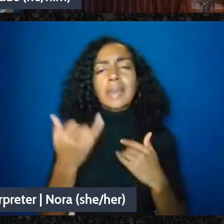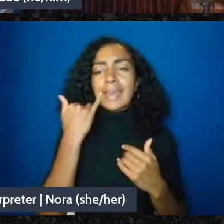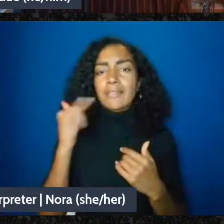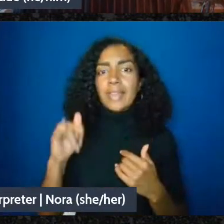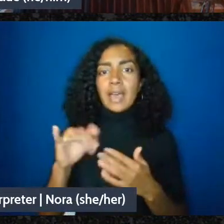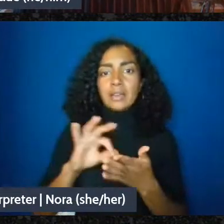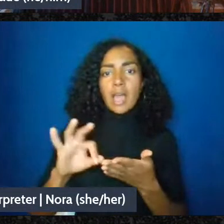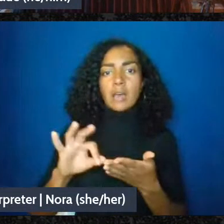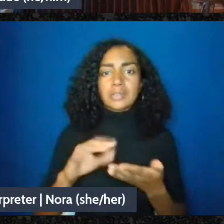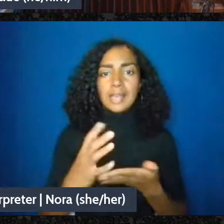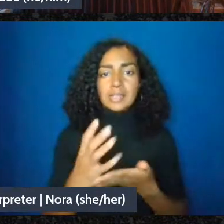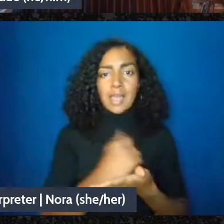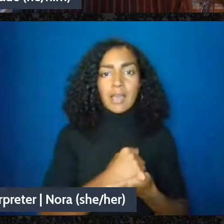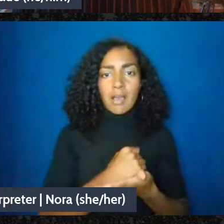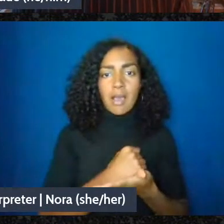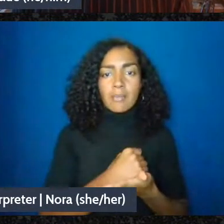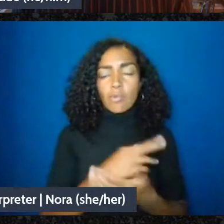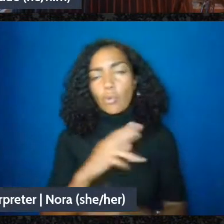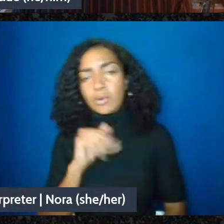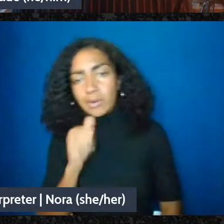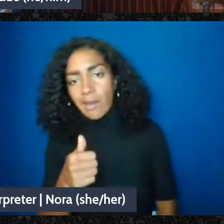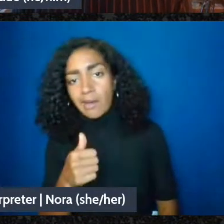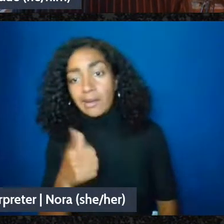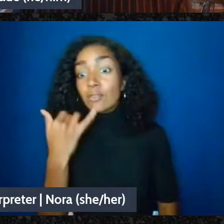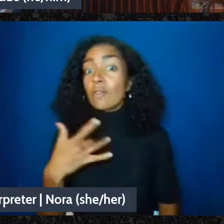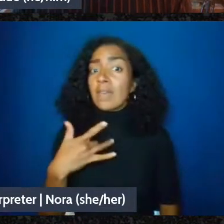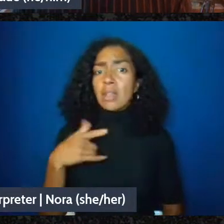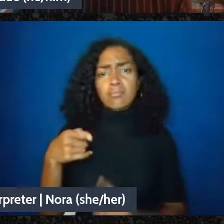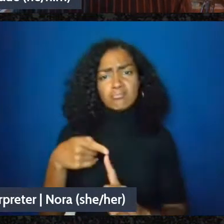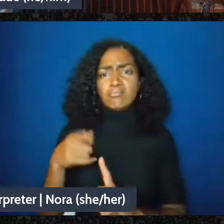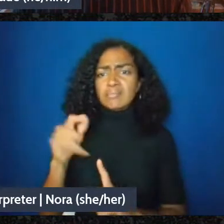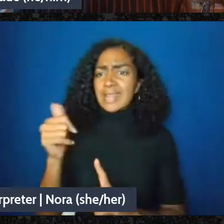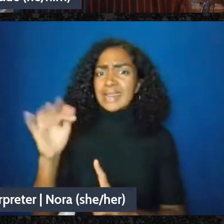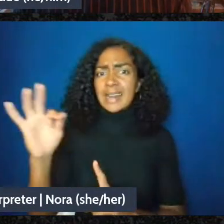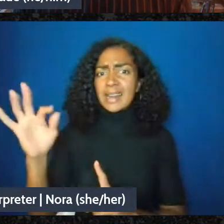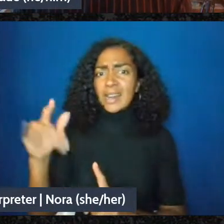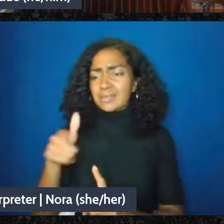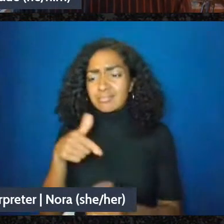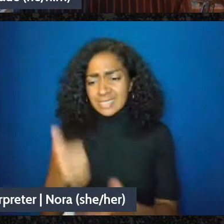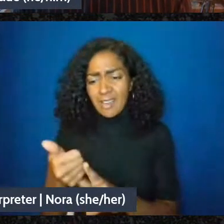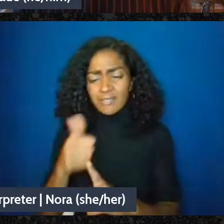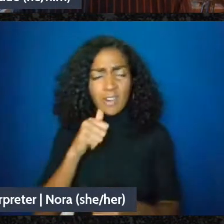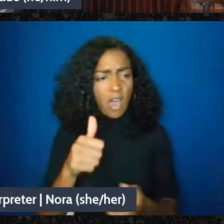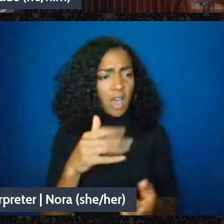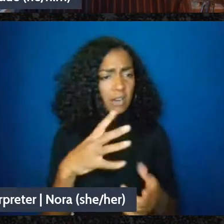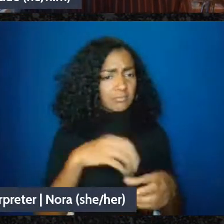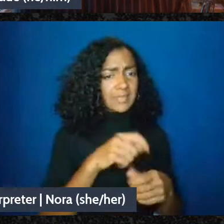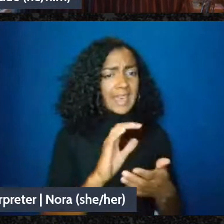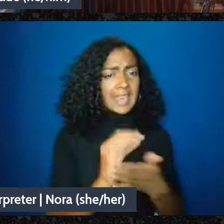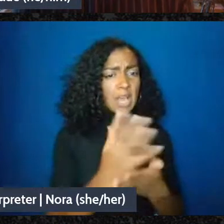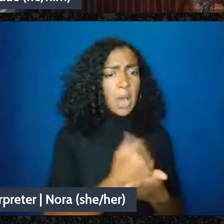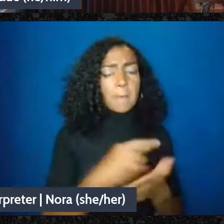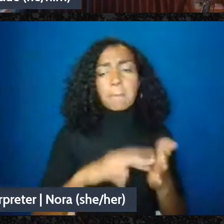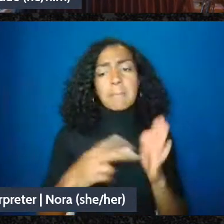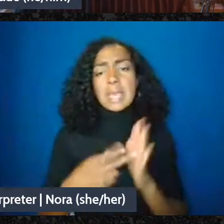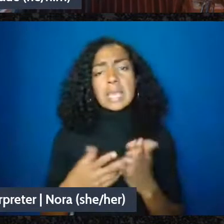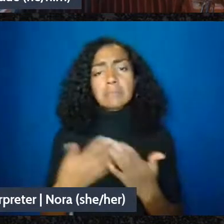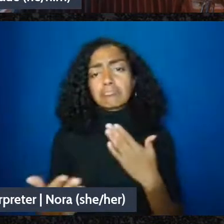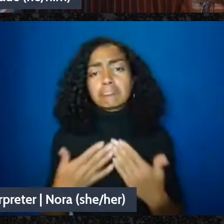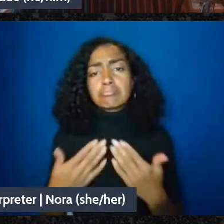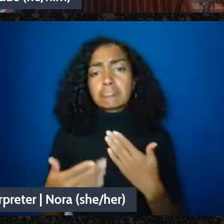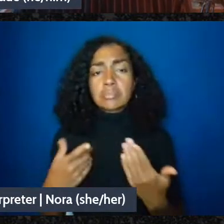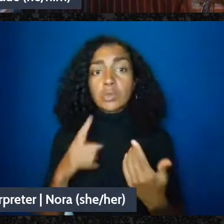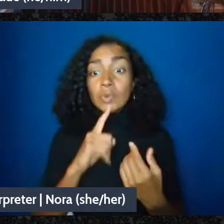anyway, then it shouldn't make a difference because technically speaking you a reporting